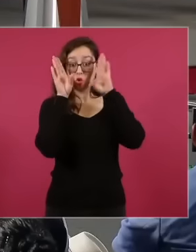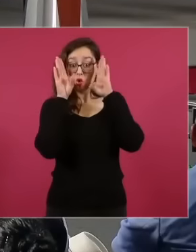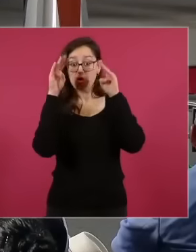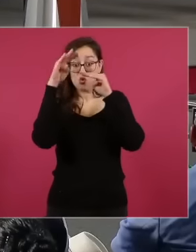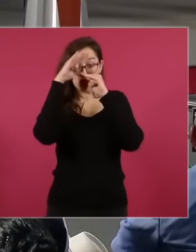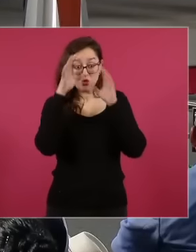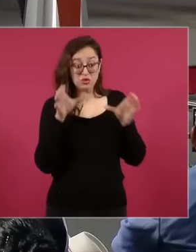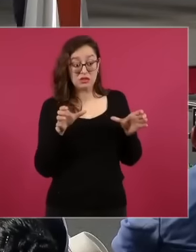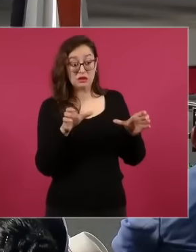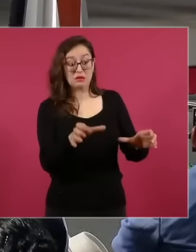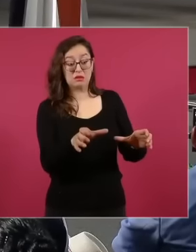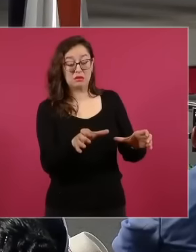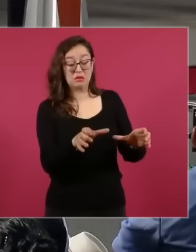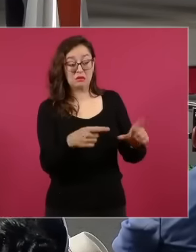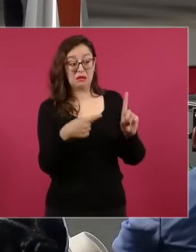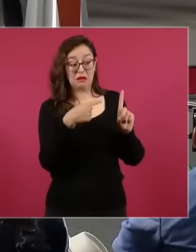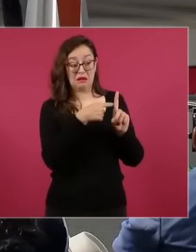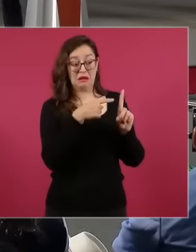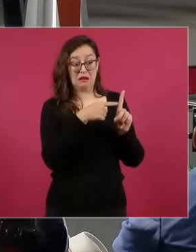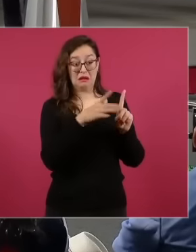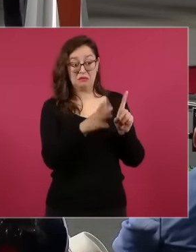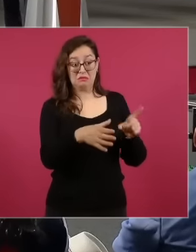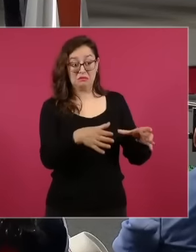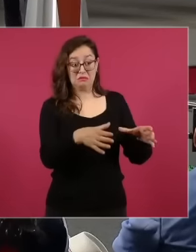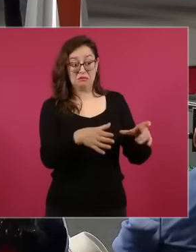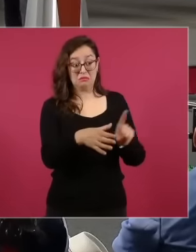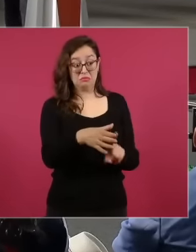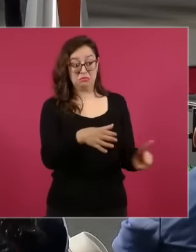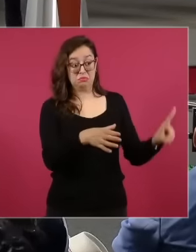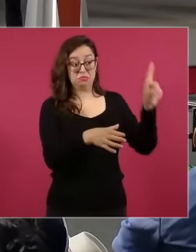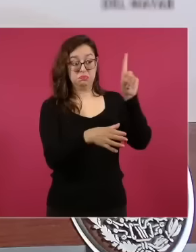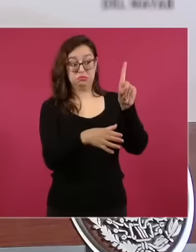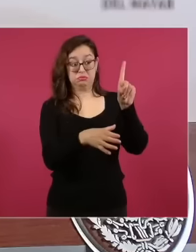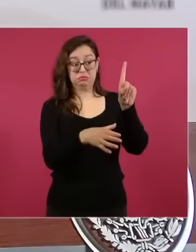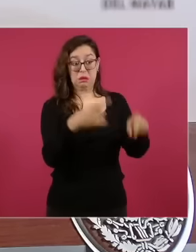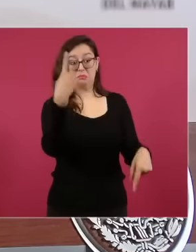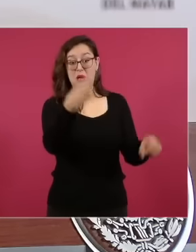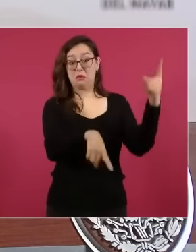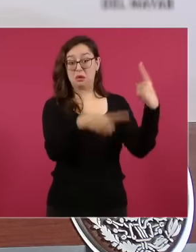a leader